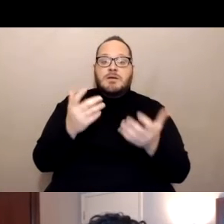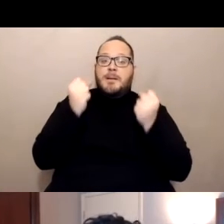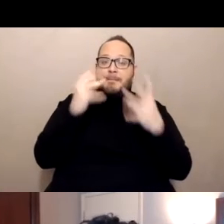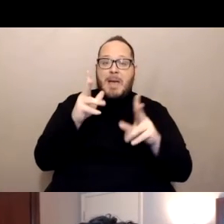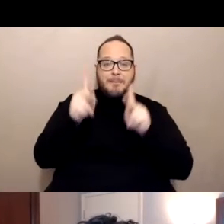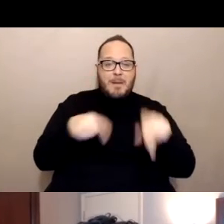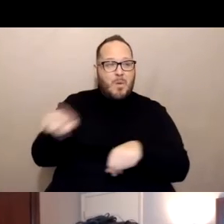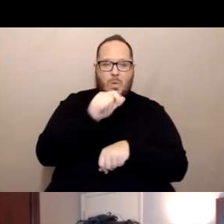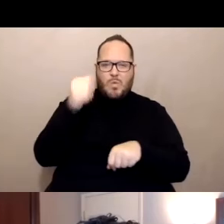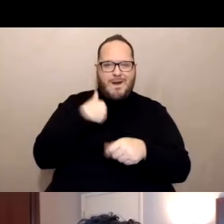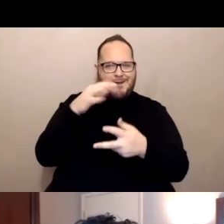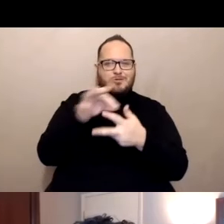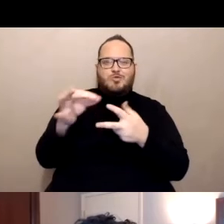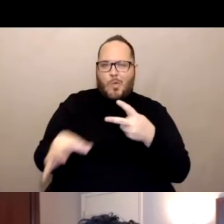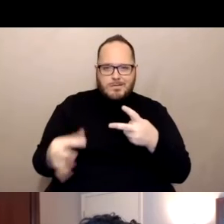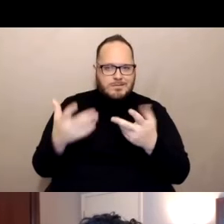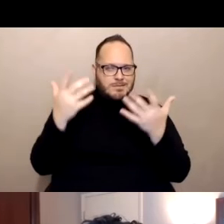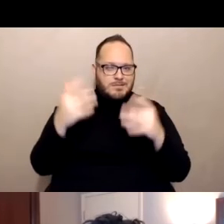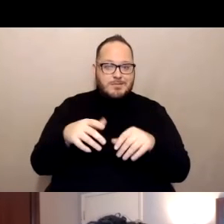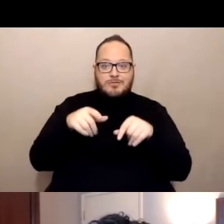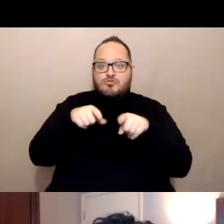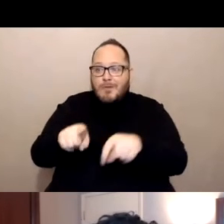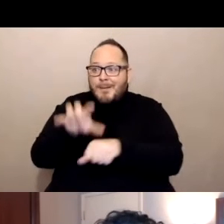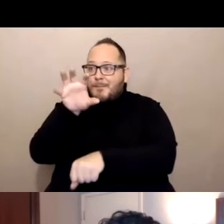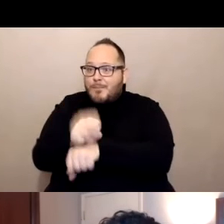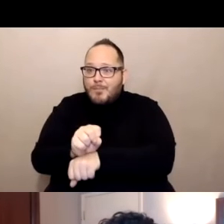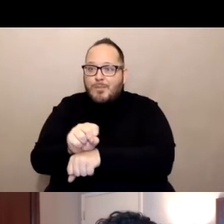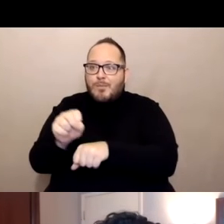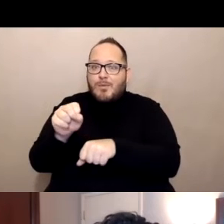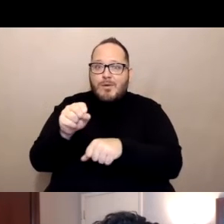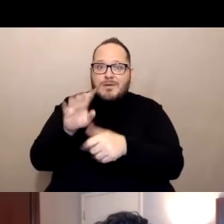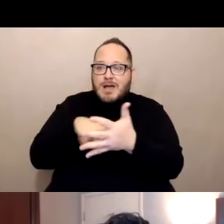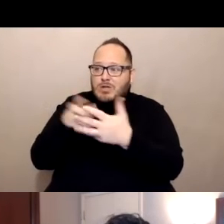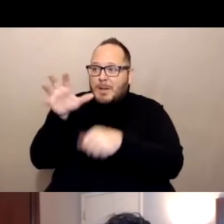when you book your appointment, you may or may not know ahead of time, what vaccine they have